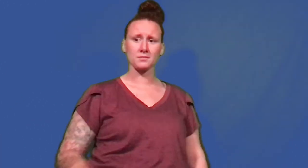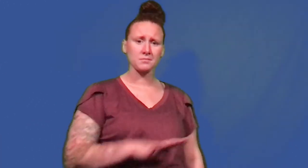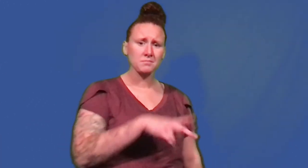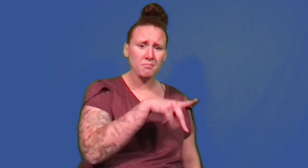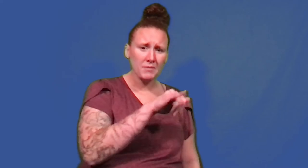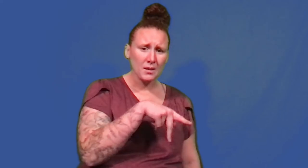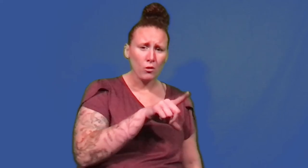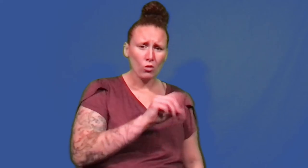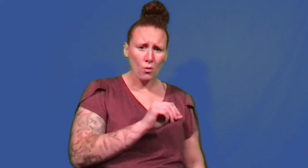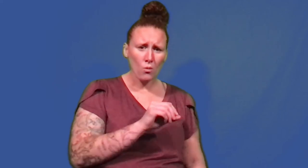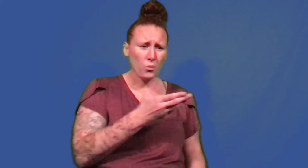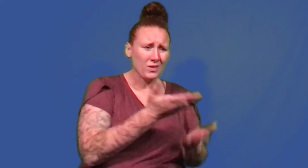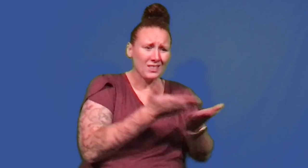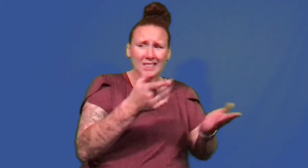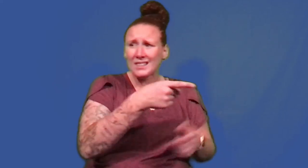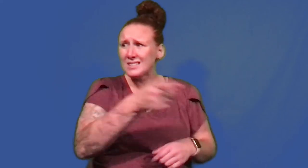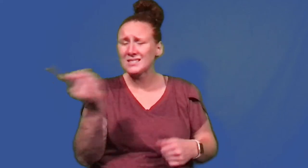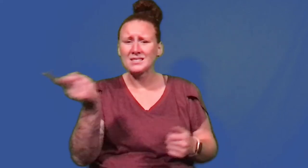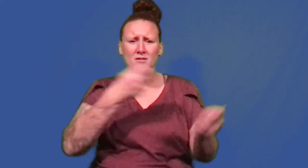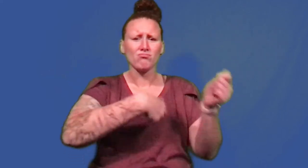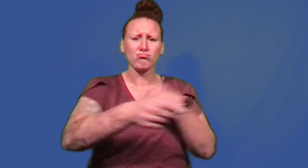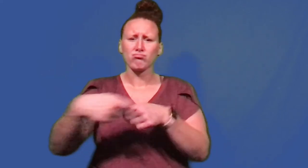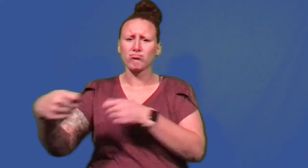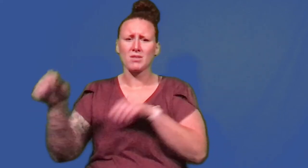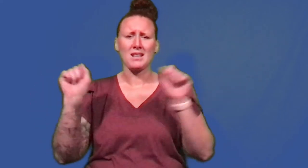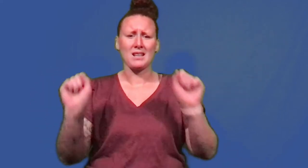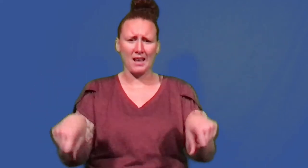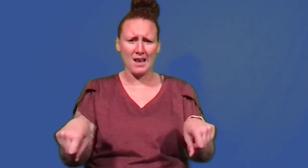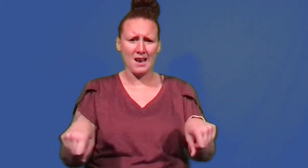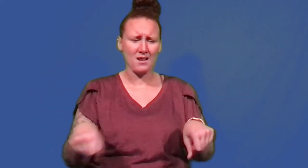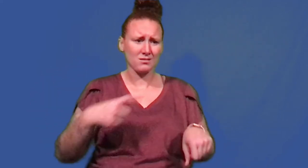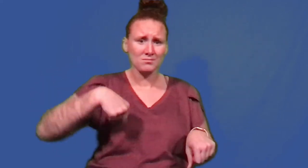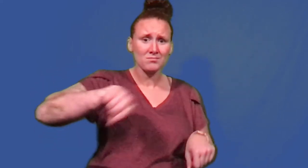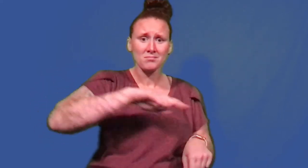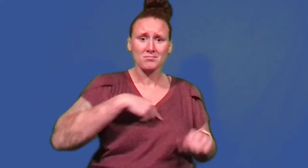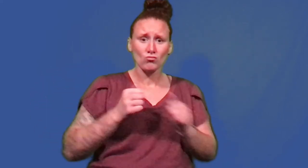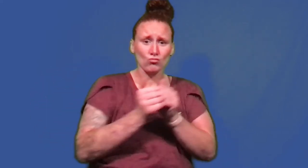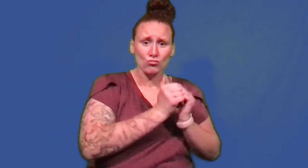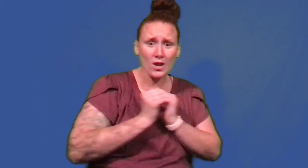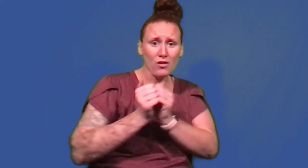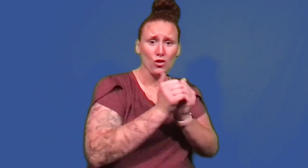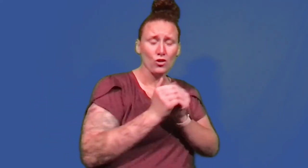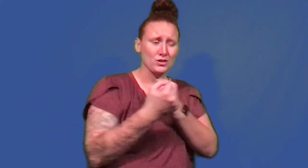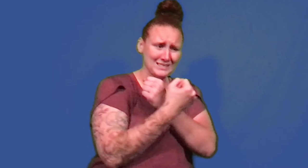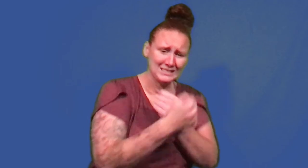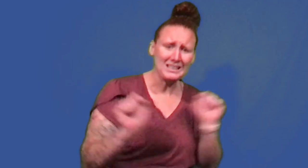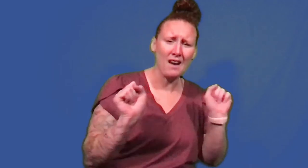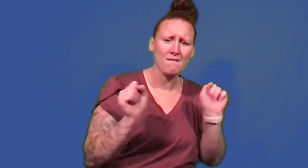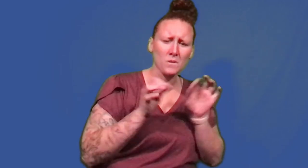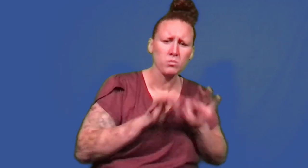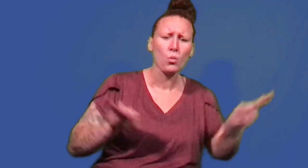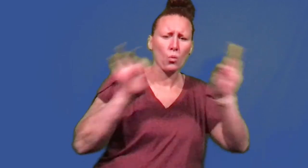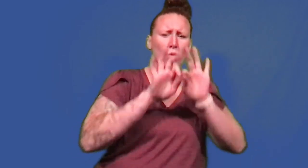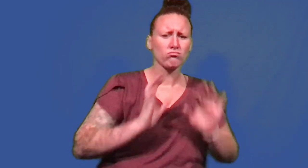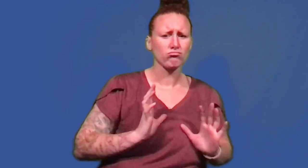Piplo, things can be replaced. The important thing is that we are all safe,